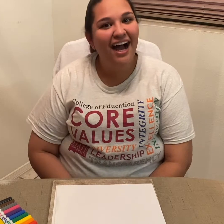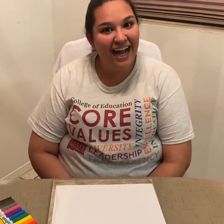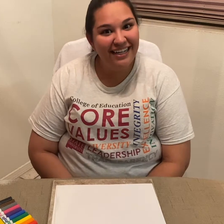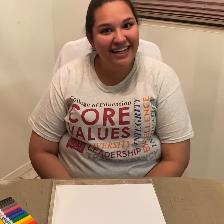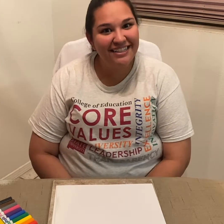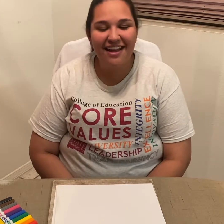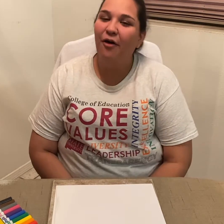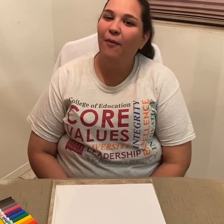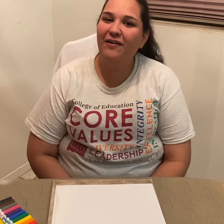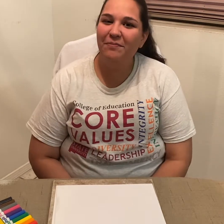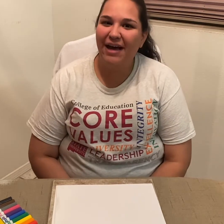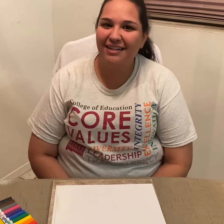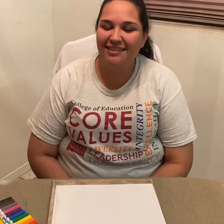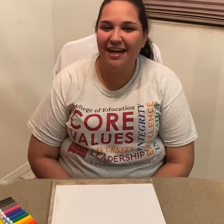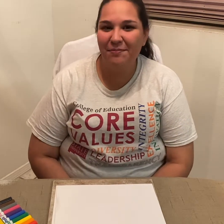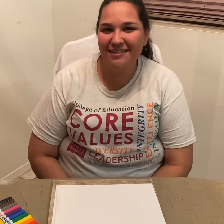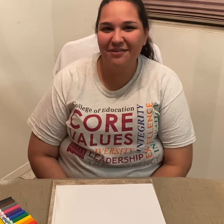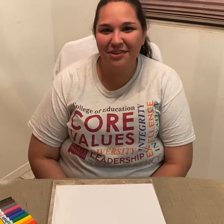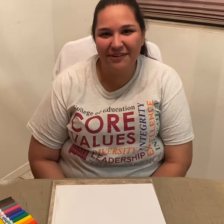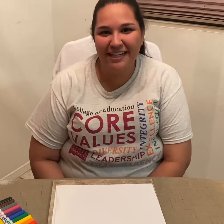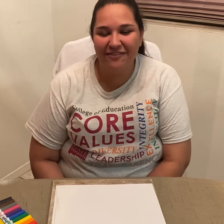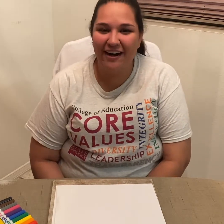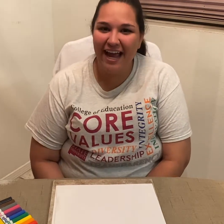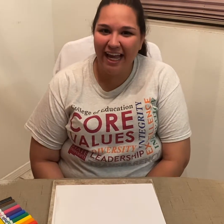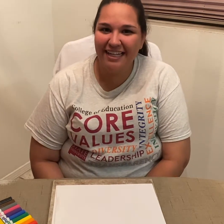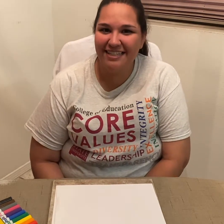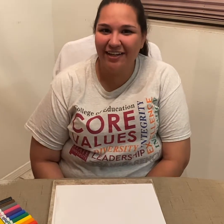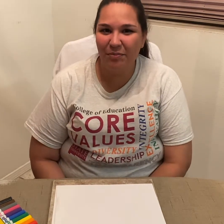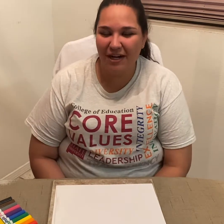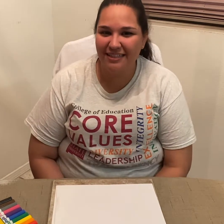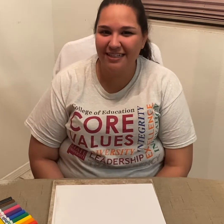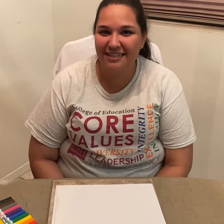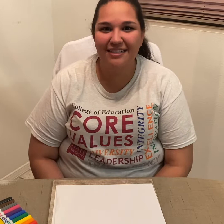Hi guys! Welcome back to episode 3 of our ASL Apprentice